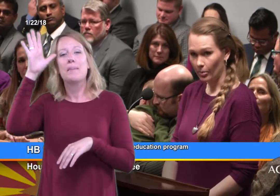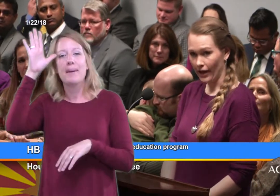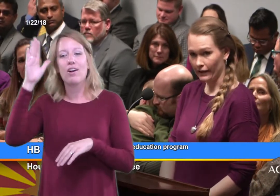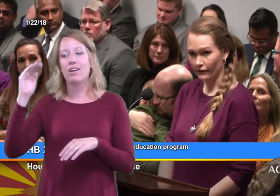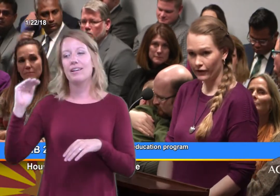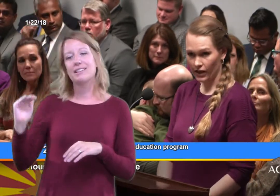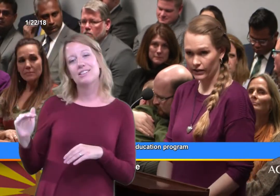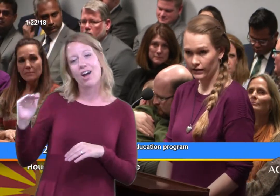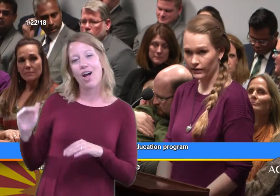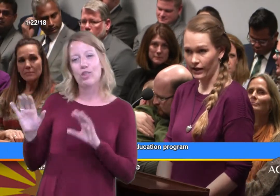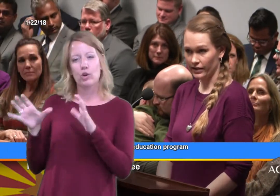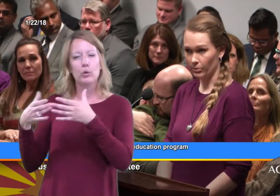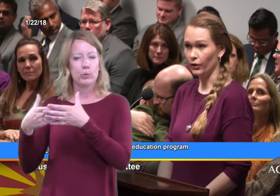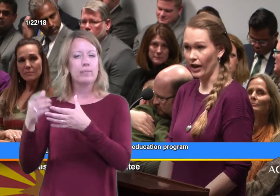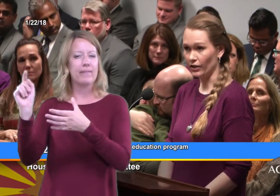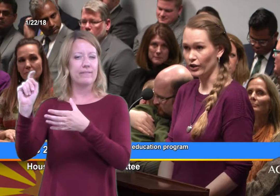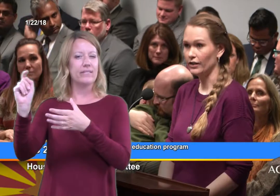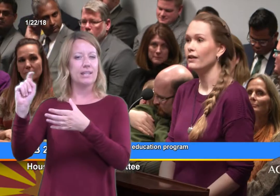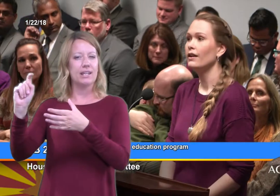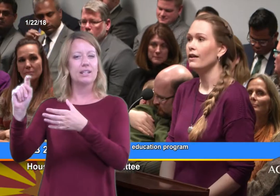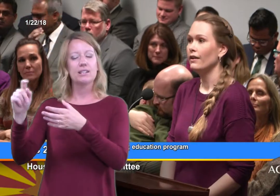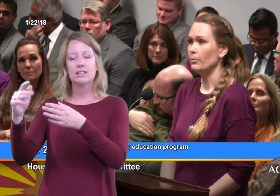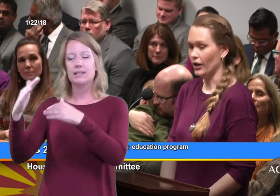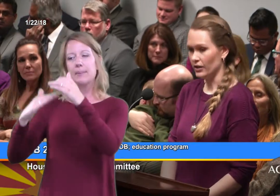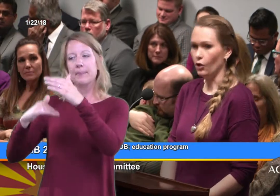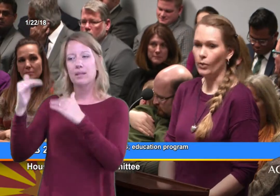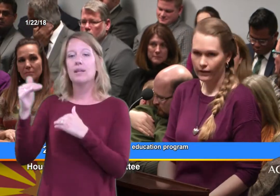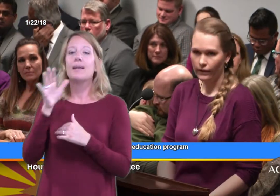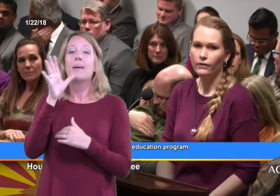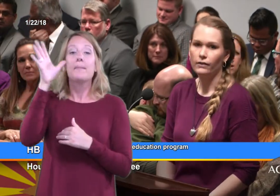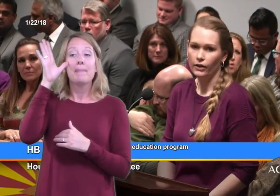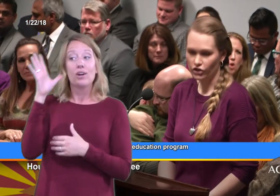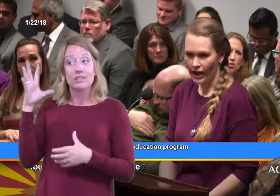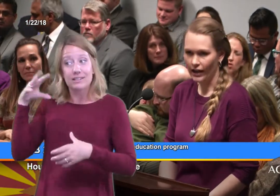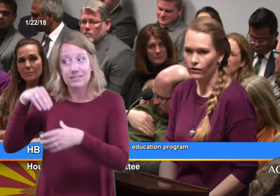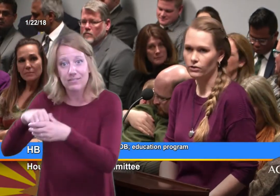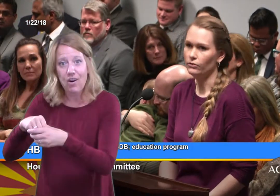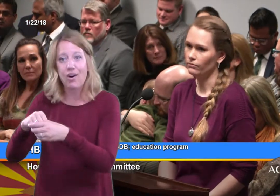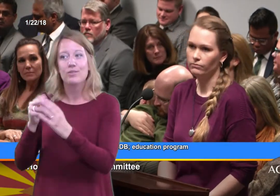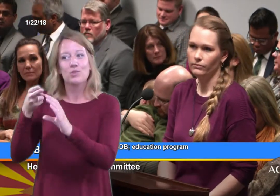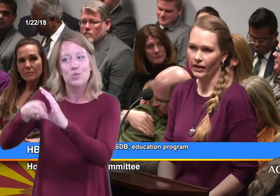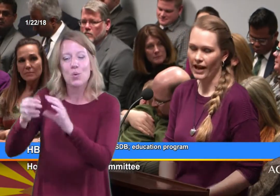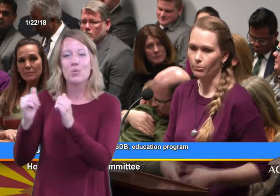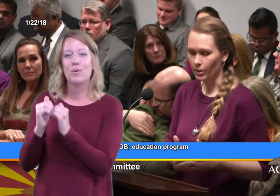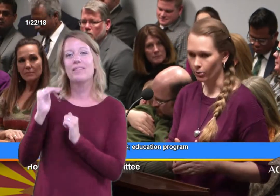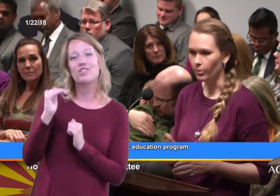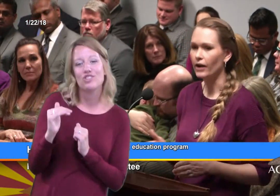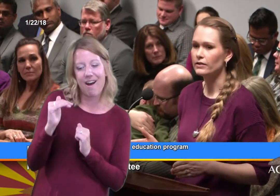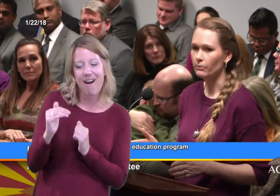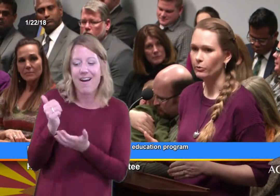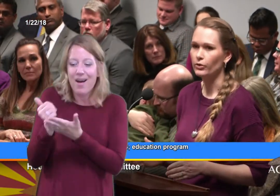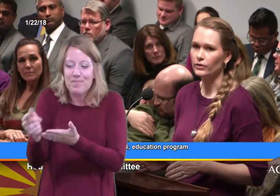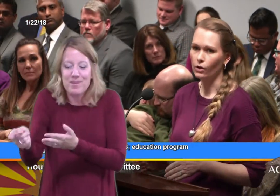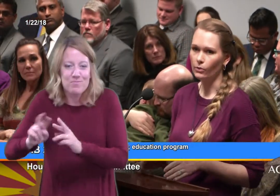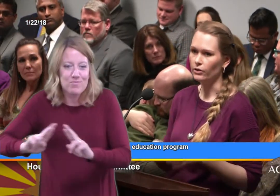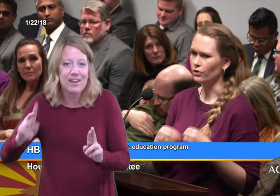at the Phoenix ASDB location. Parents go with their child. It kind of prepares them for preschool.